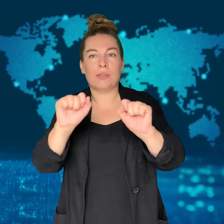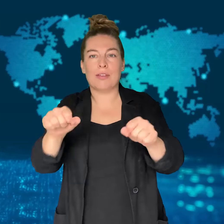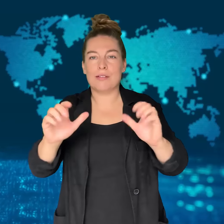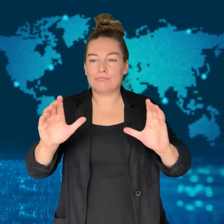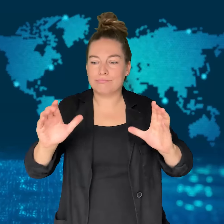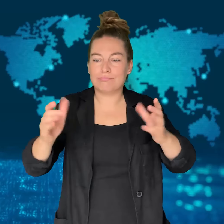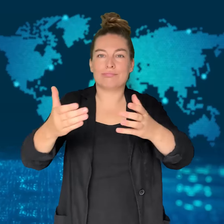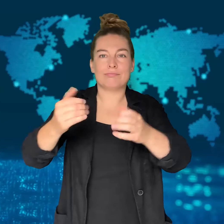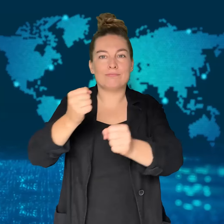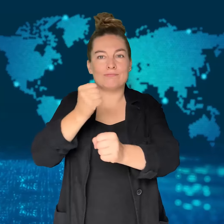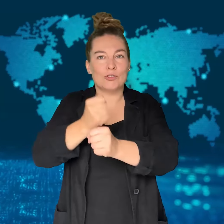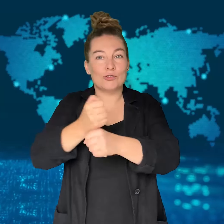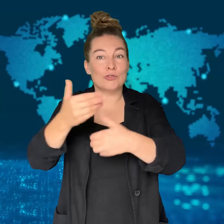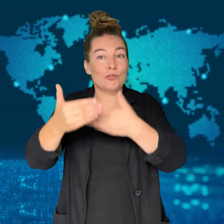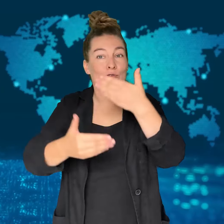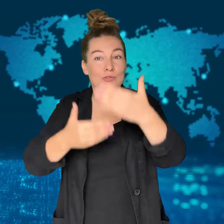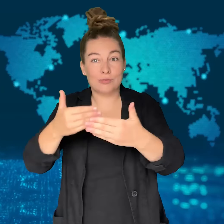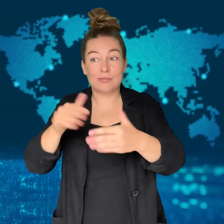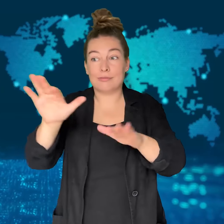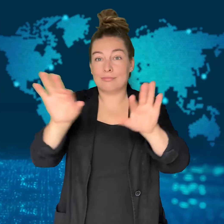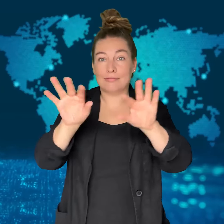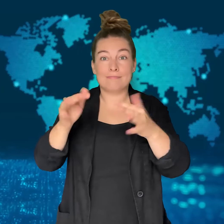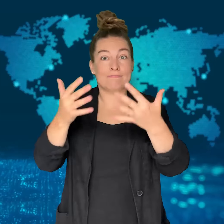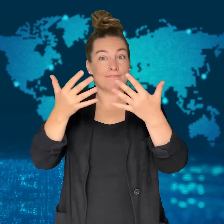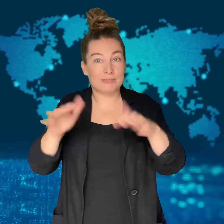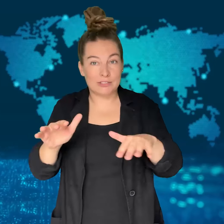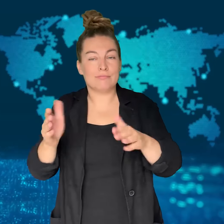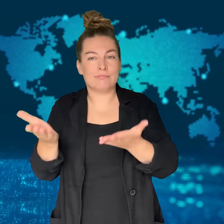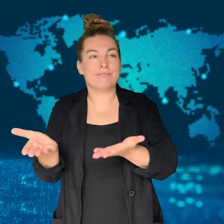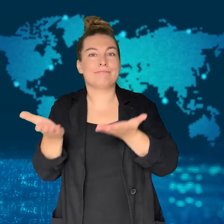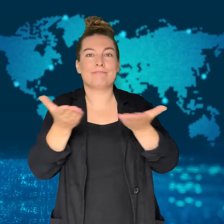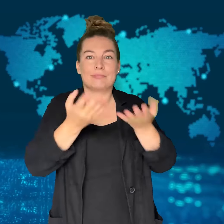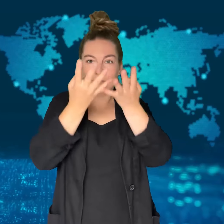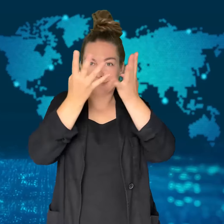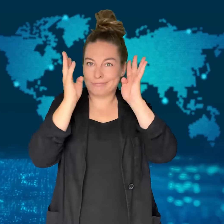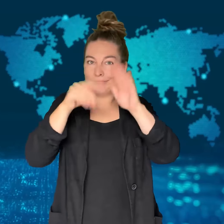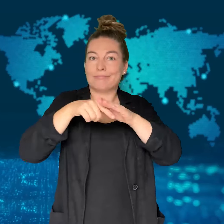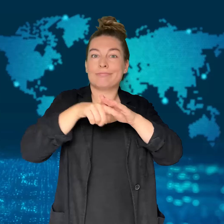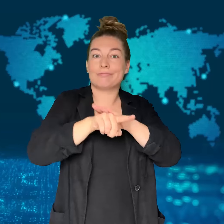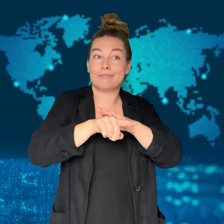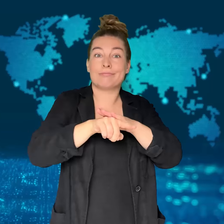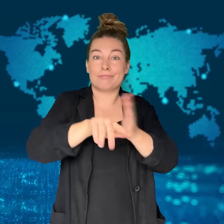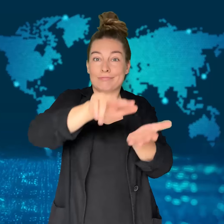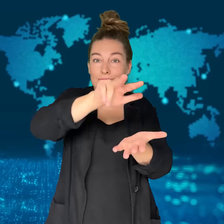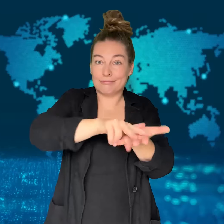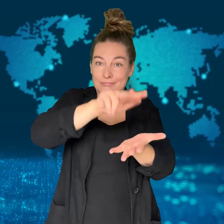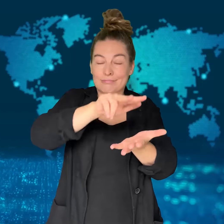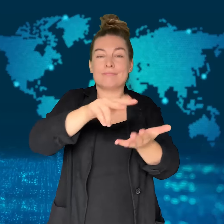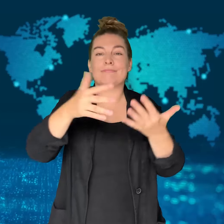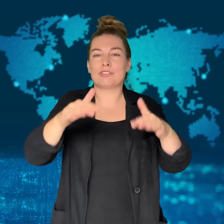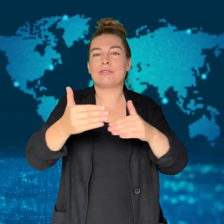In her speech, Paetongtarn thanked him for his approval.